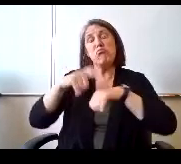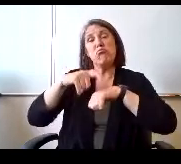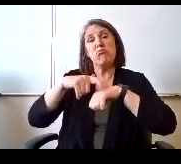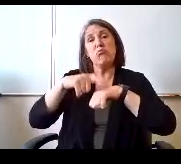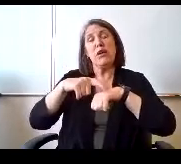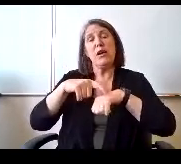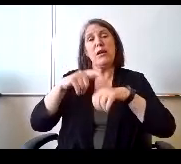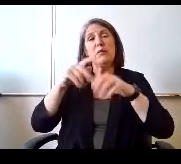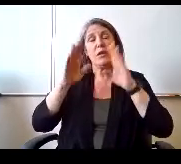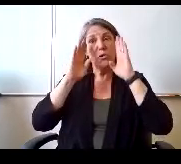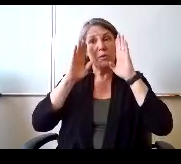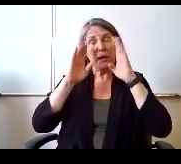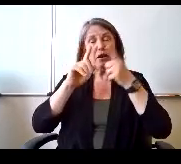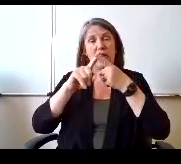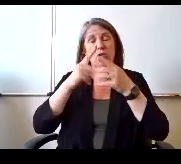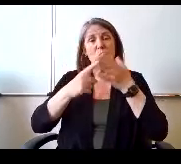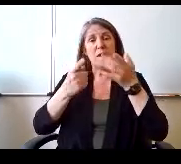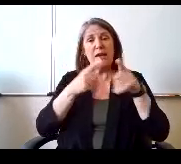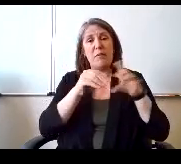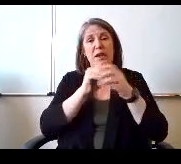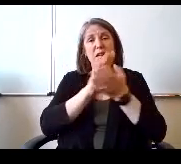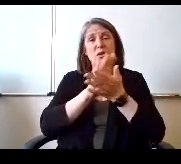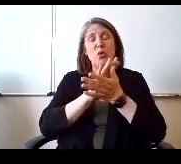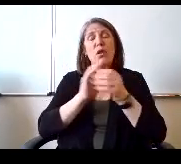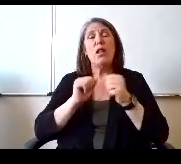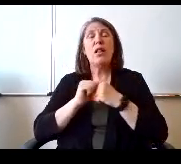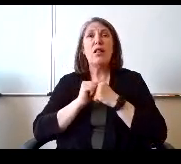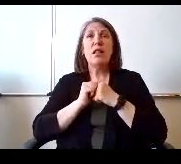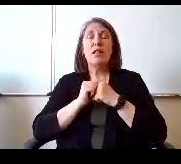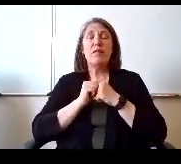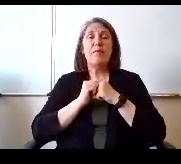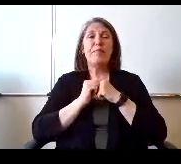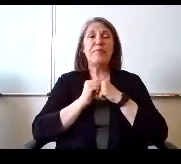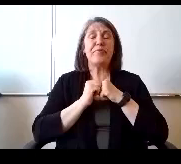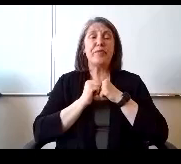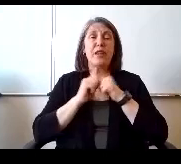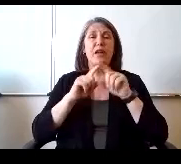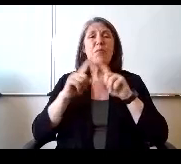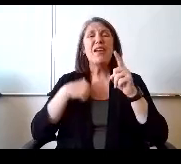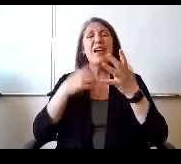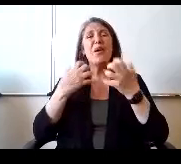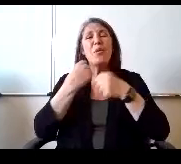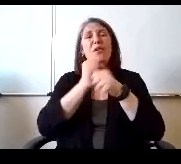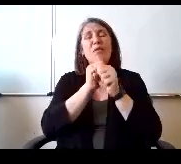to what's going on in school. But I wanna make sure that.